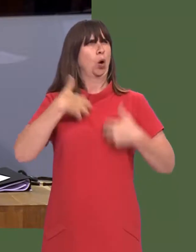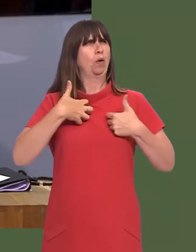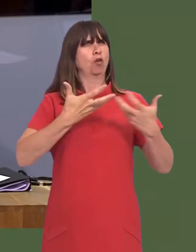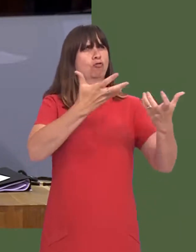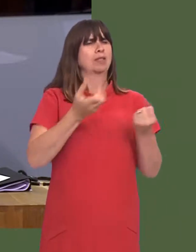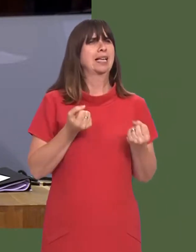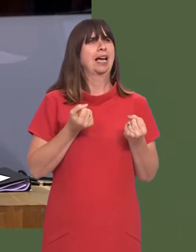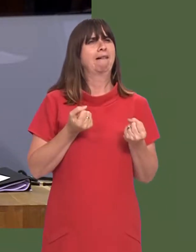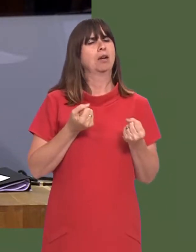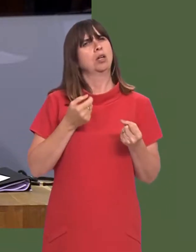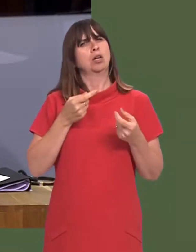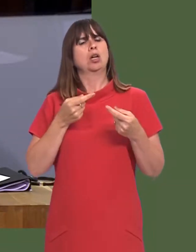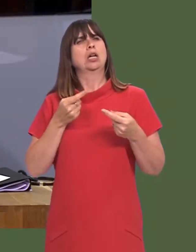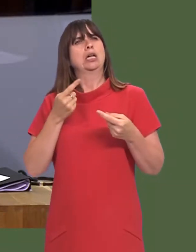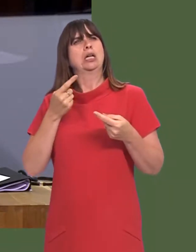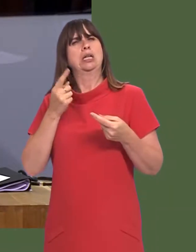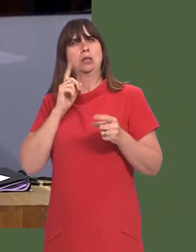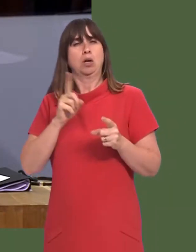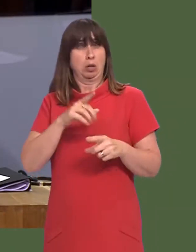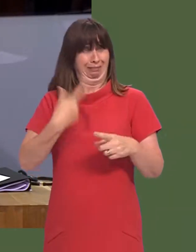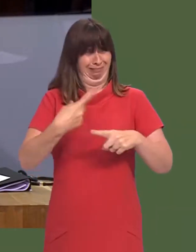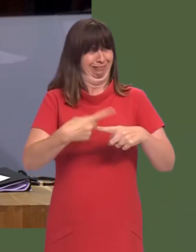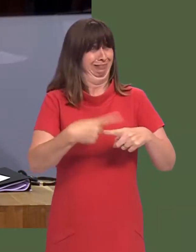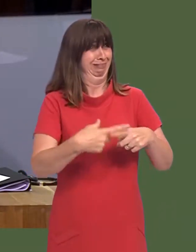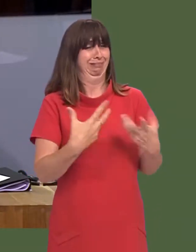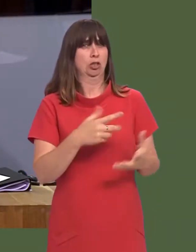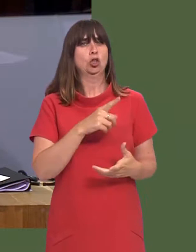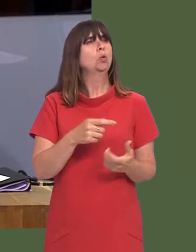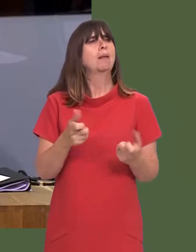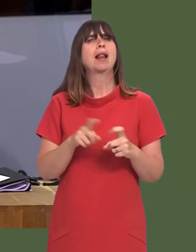forward to getting the report and then deciding what to do, because time is of the essence.